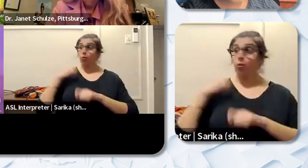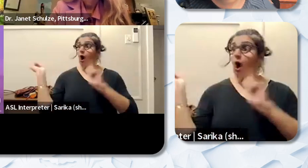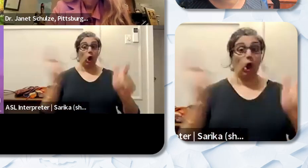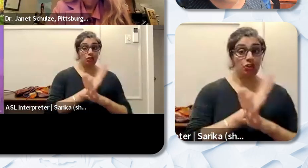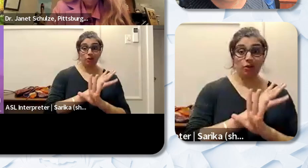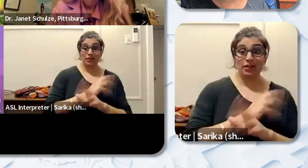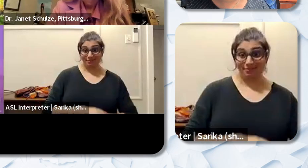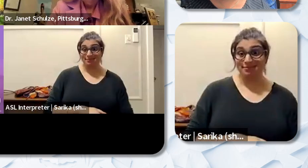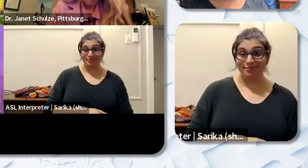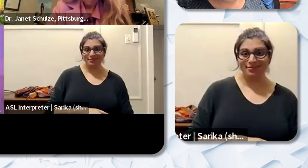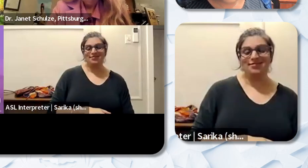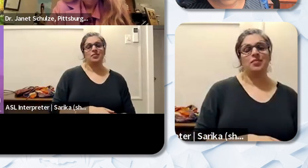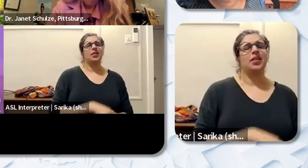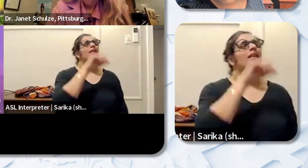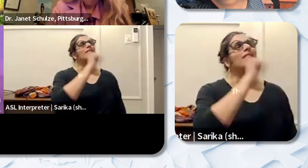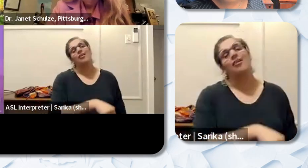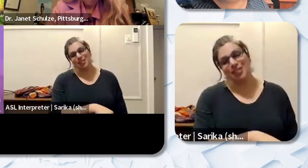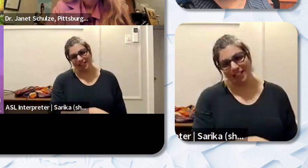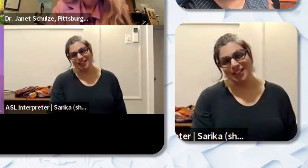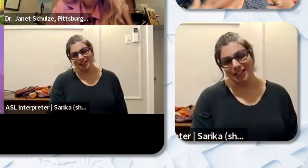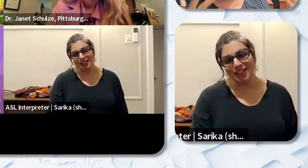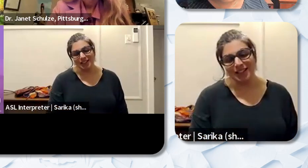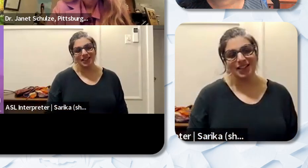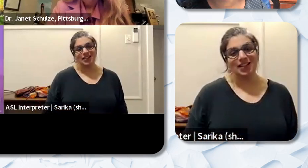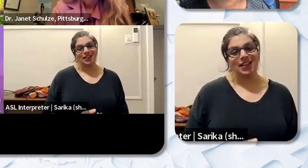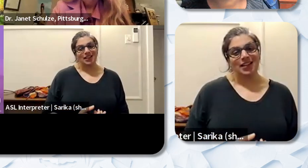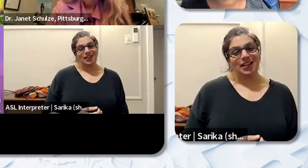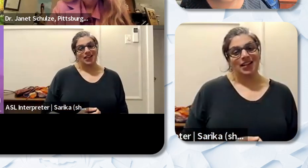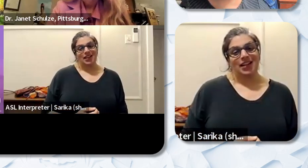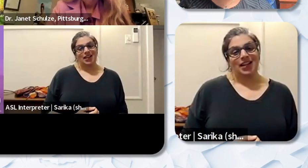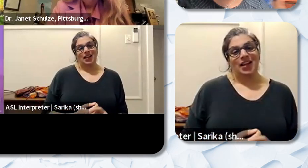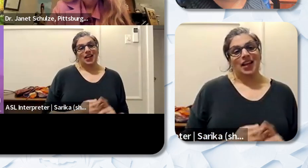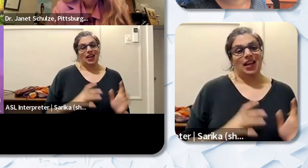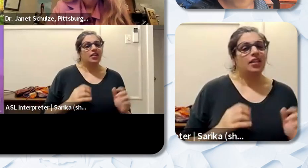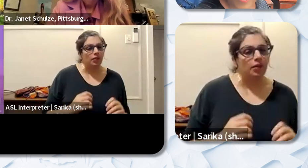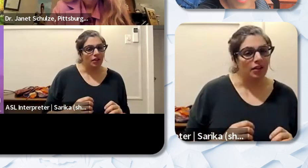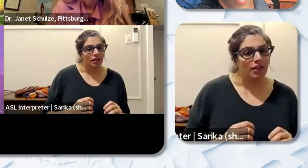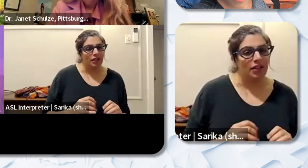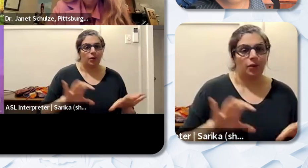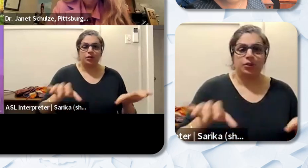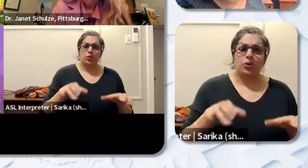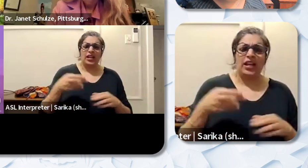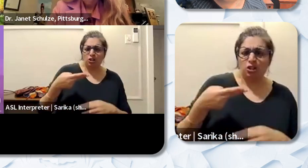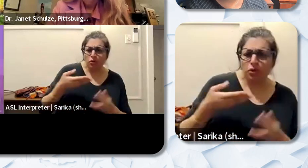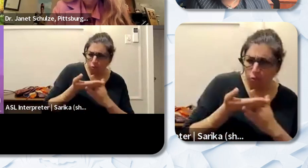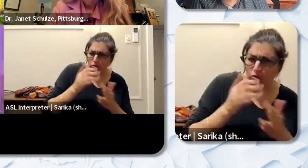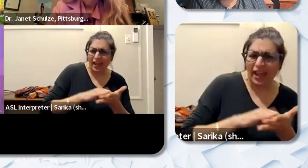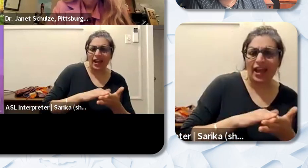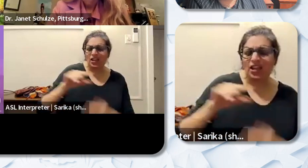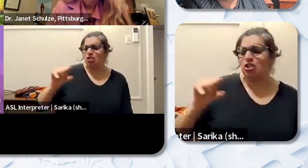And and they loved it. And they were able to do history through that geography and it w they were